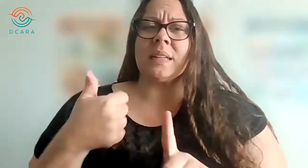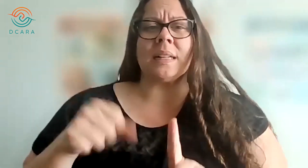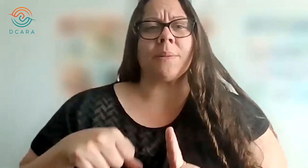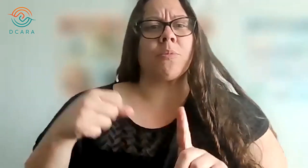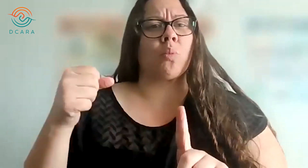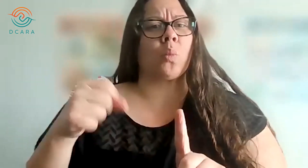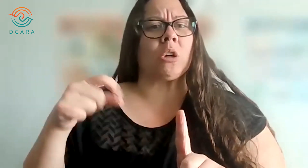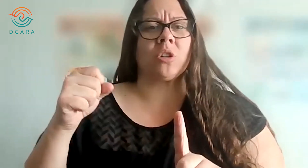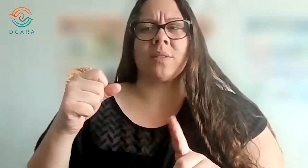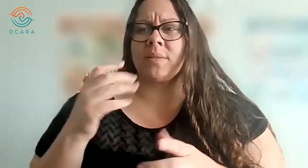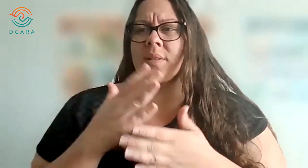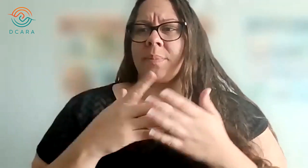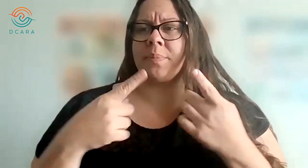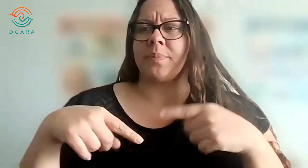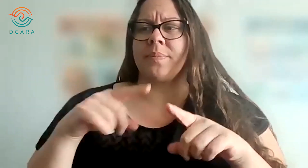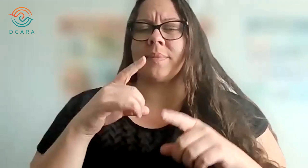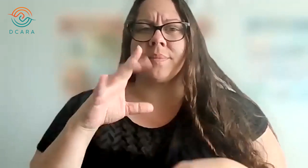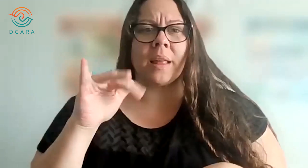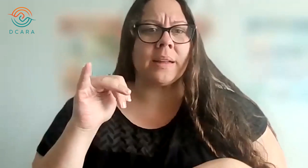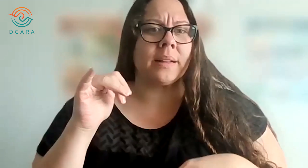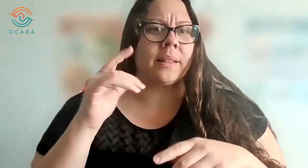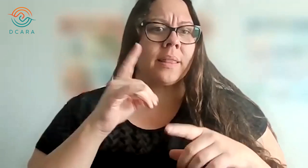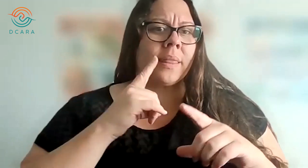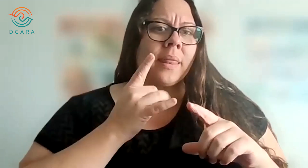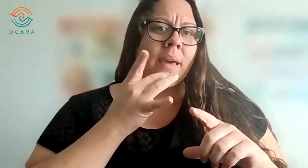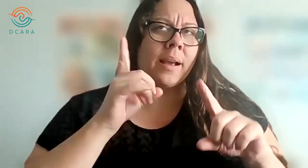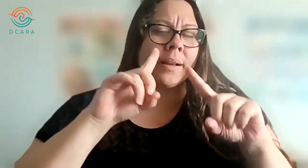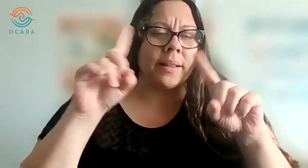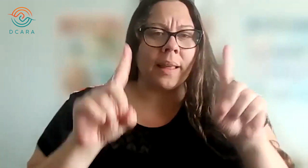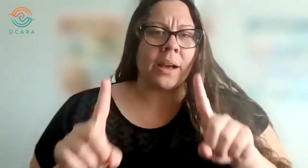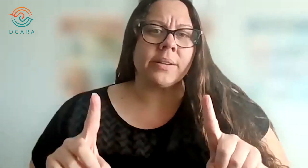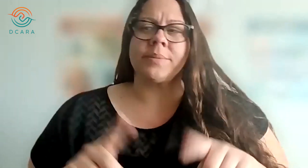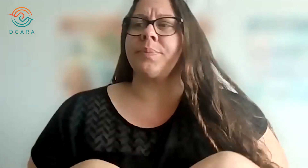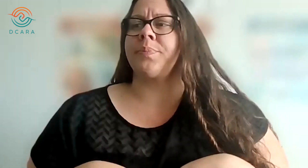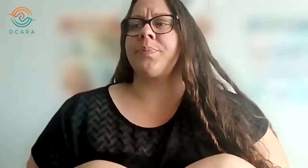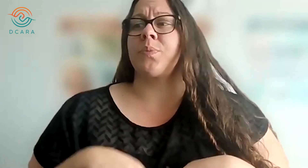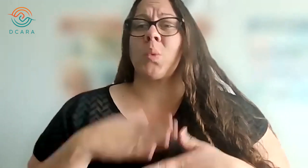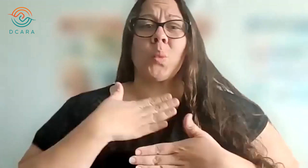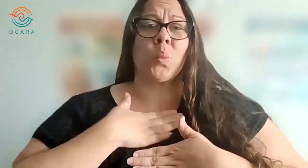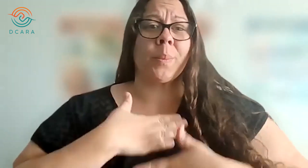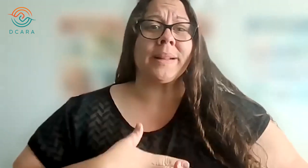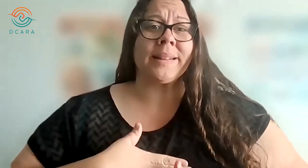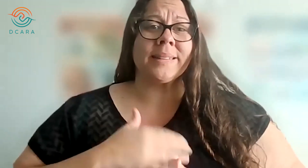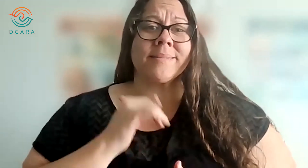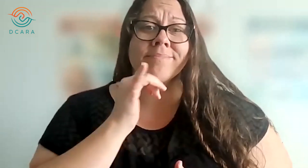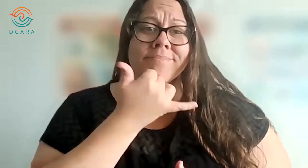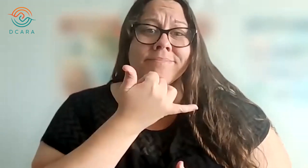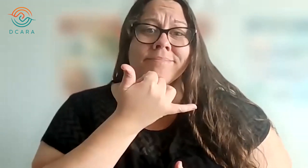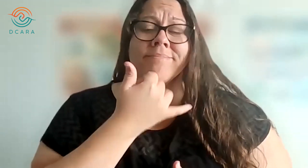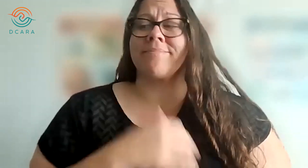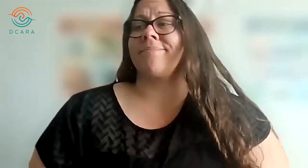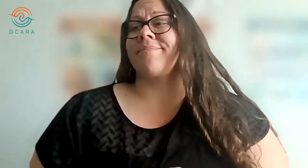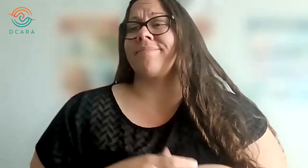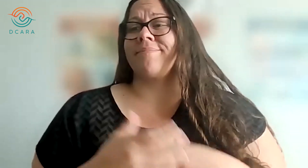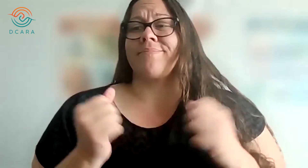Wildfires can be triggered by lightning, human accidents, or